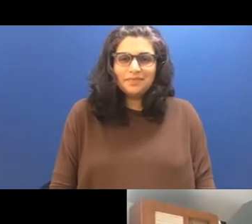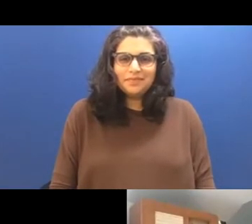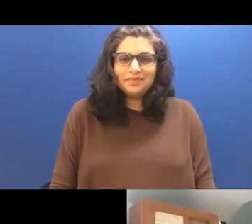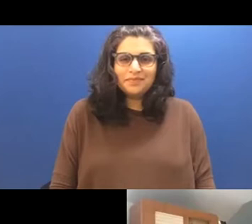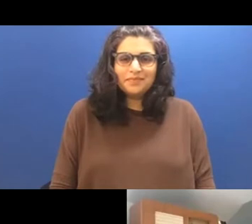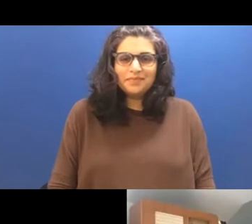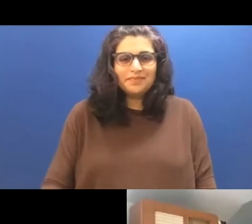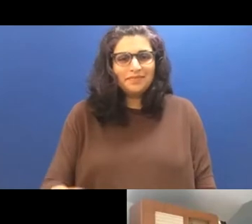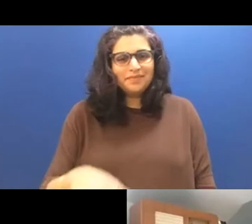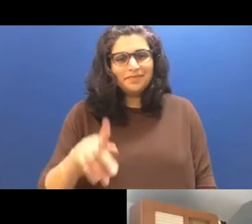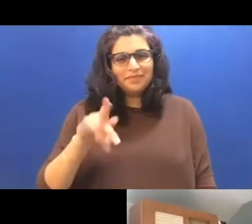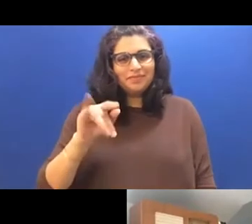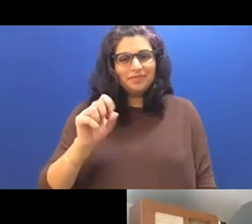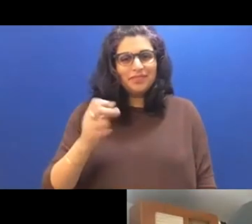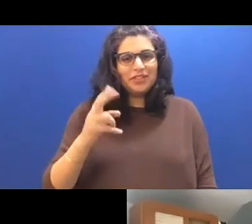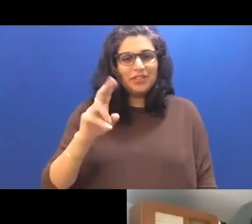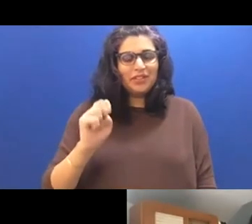Unknown Speaker thank you so much, Kyle. That was such a beautiful